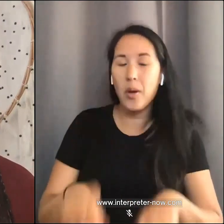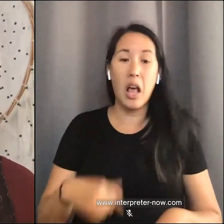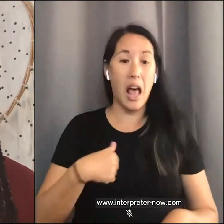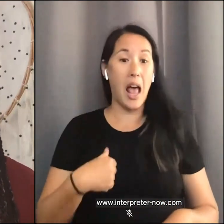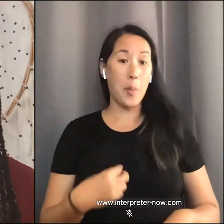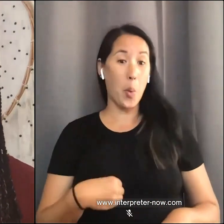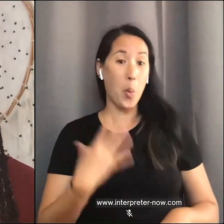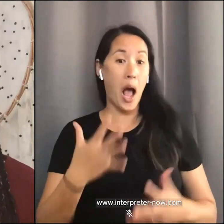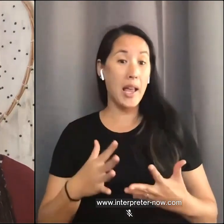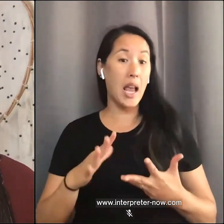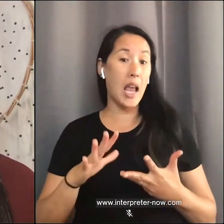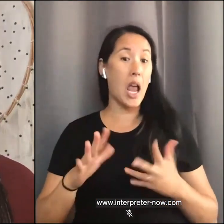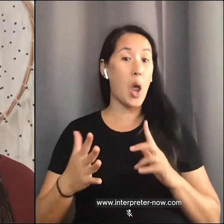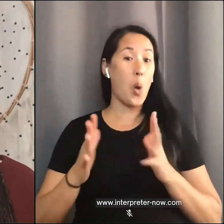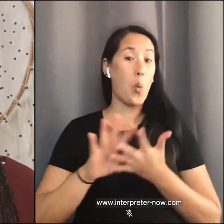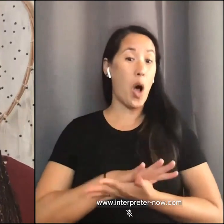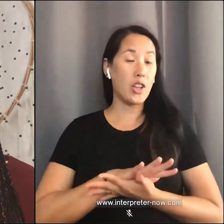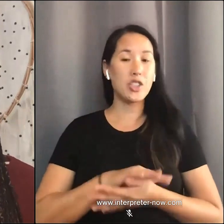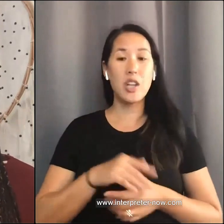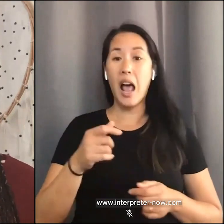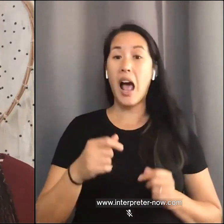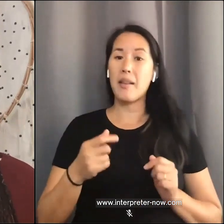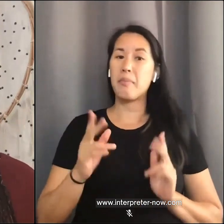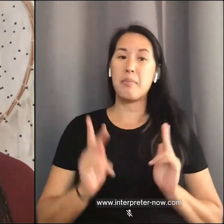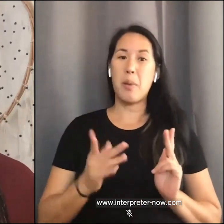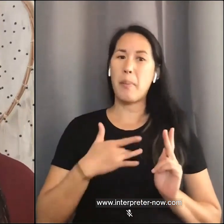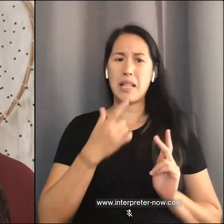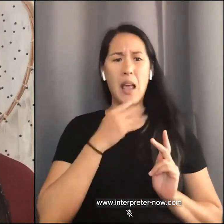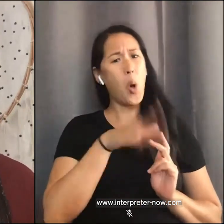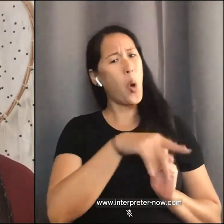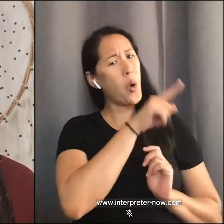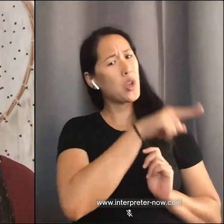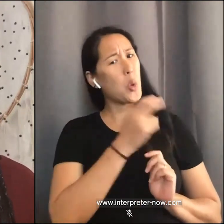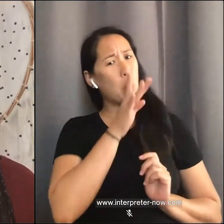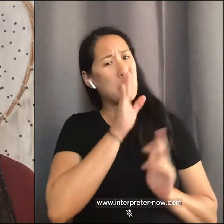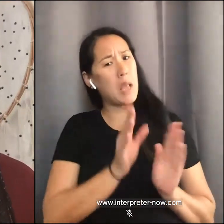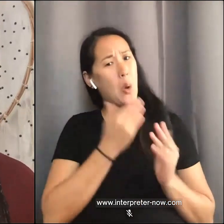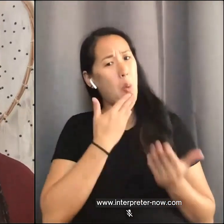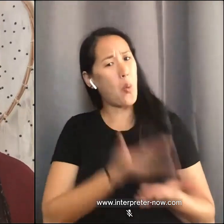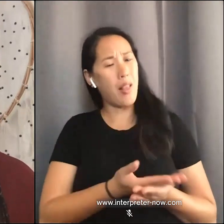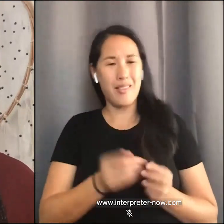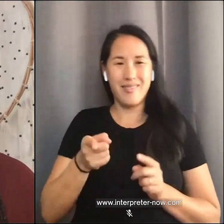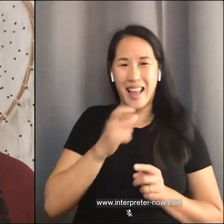I am very articulate, not recognizing my educational background and why I am as articulate as I